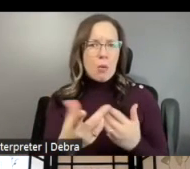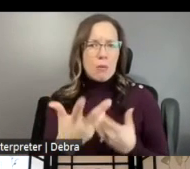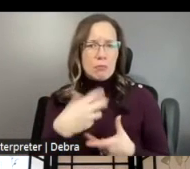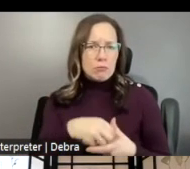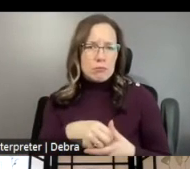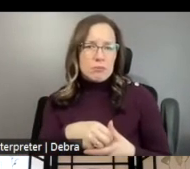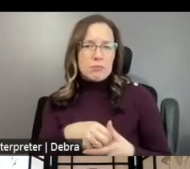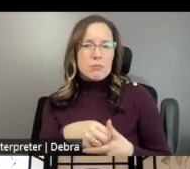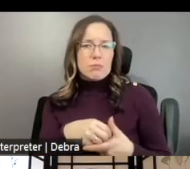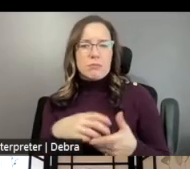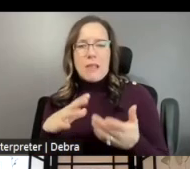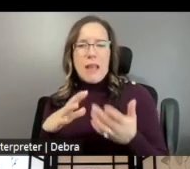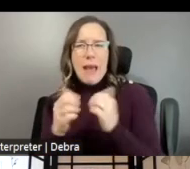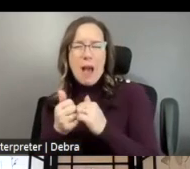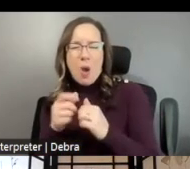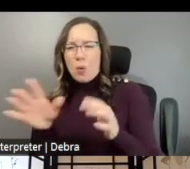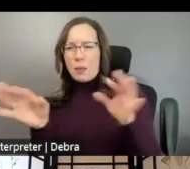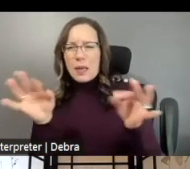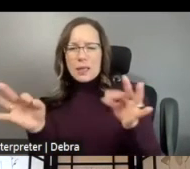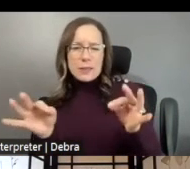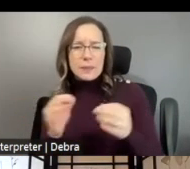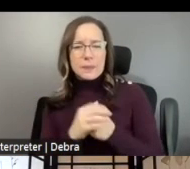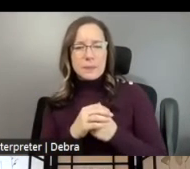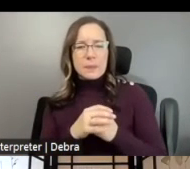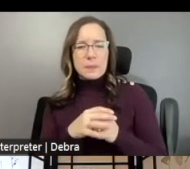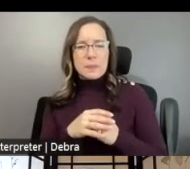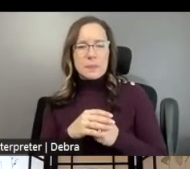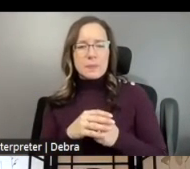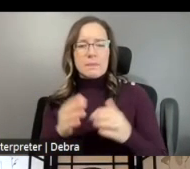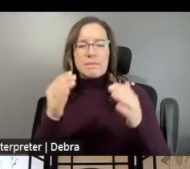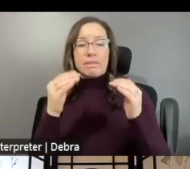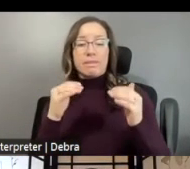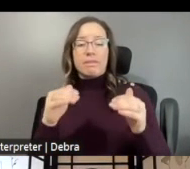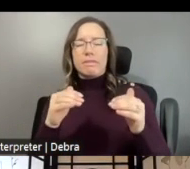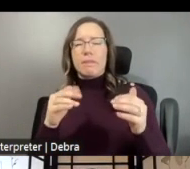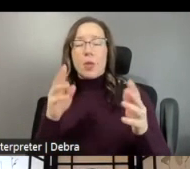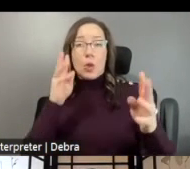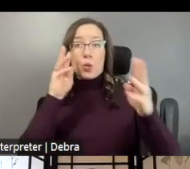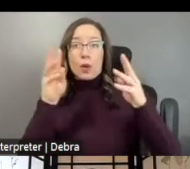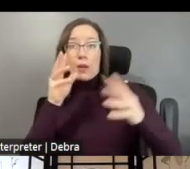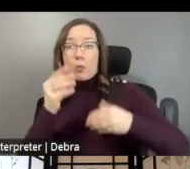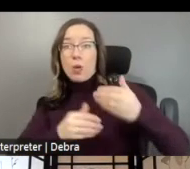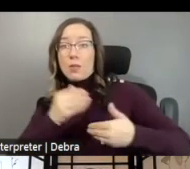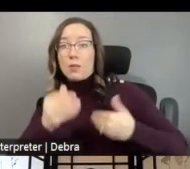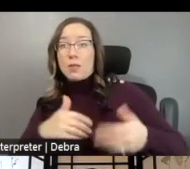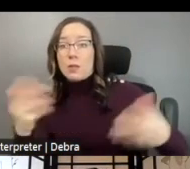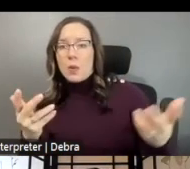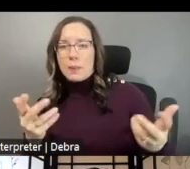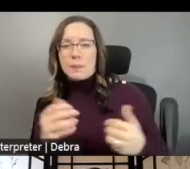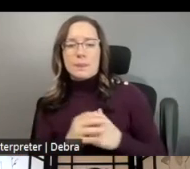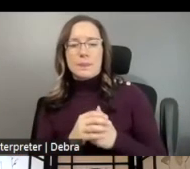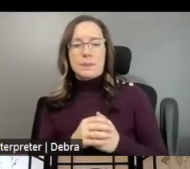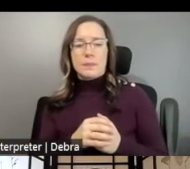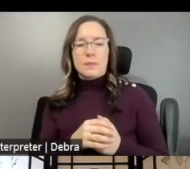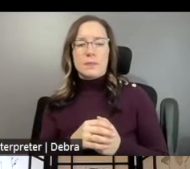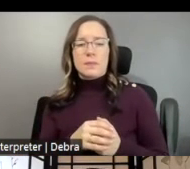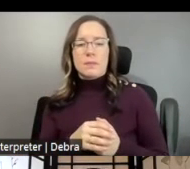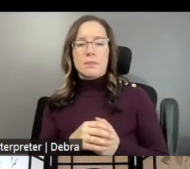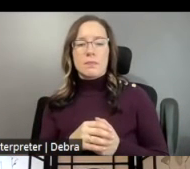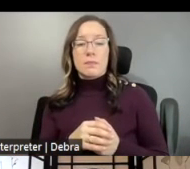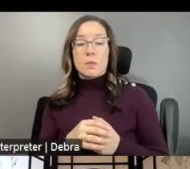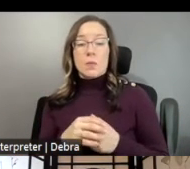AND HOW ARE THEY SELECTED, WHAT IS THE CREATIVE PROCESS, WHAT WORKS OF ART ARE PART OF THE PROJECT